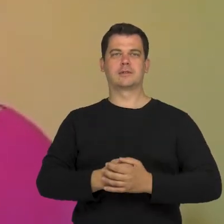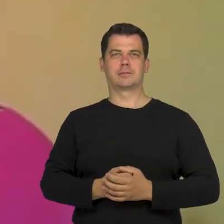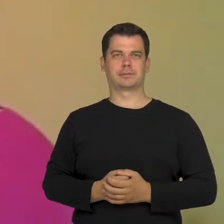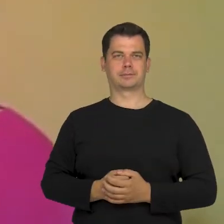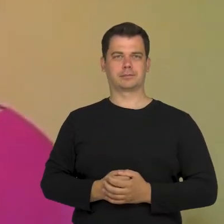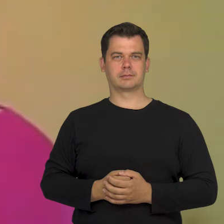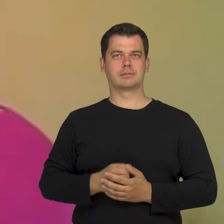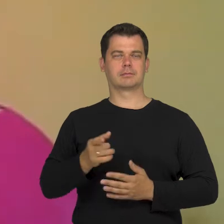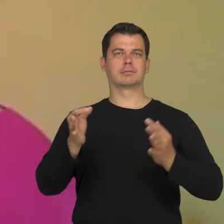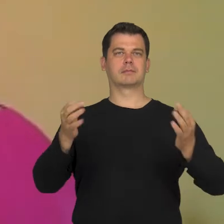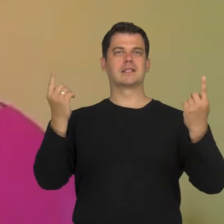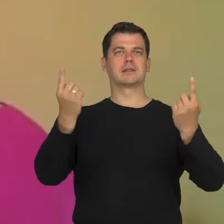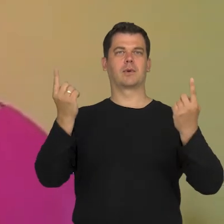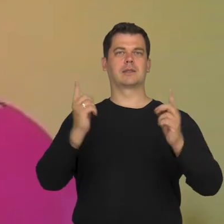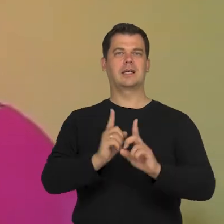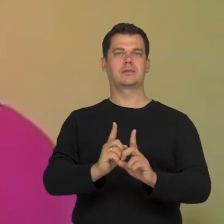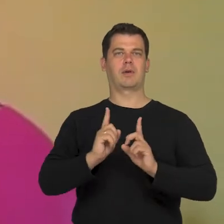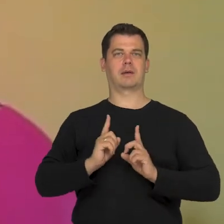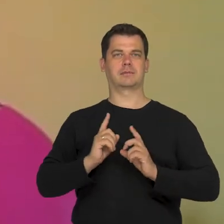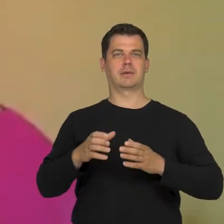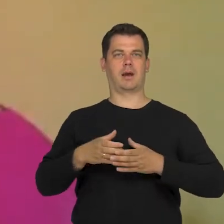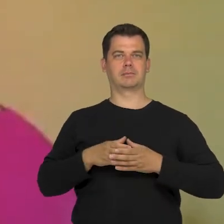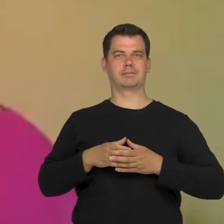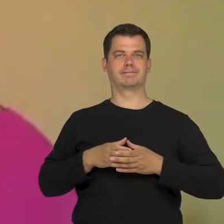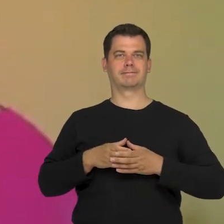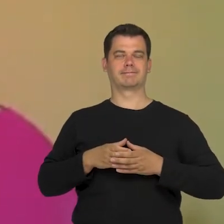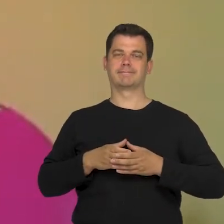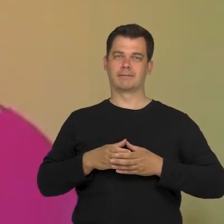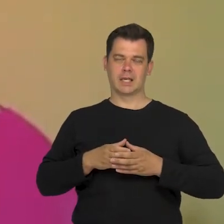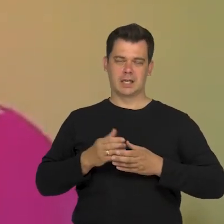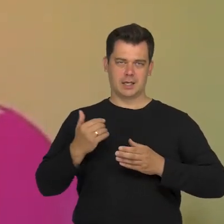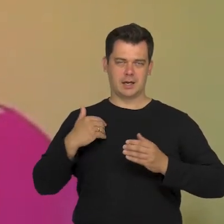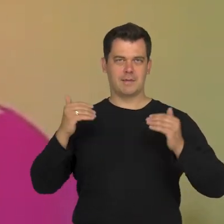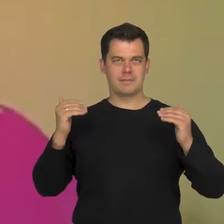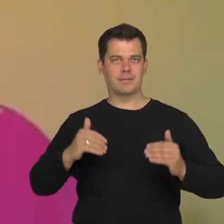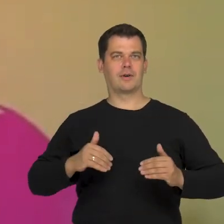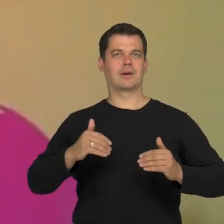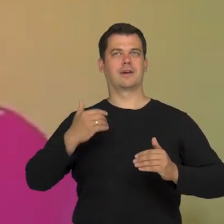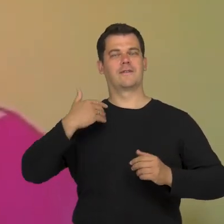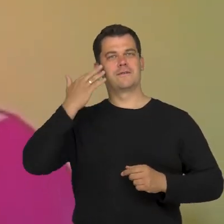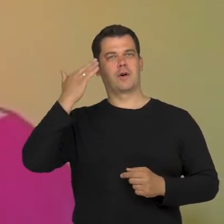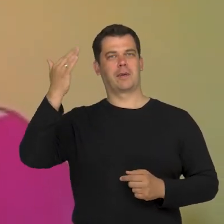is the current isolation, where we can imagine people